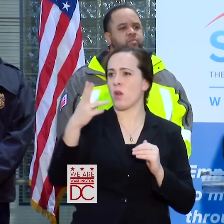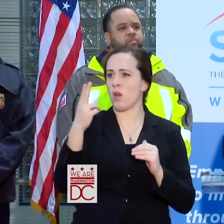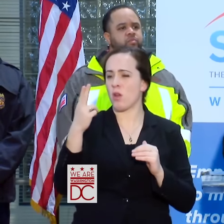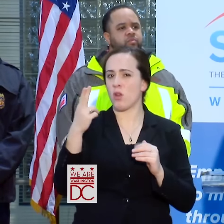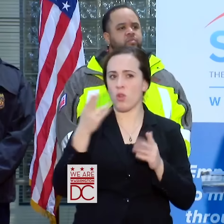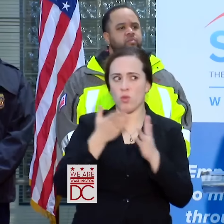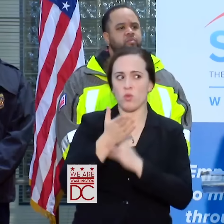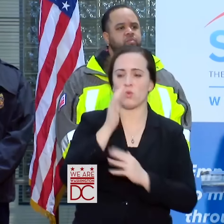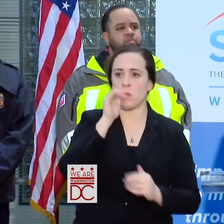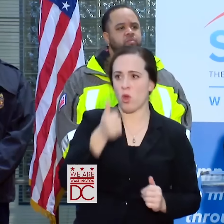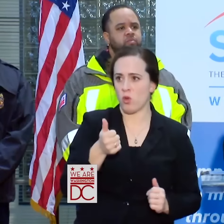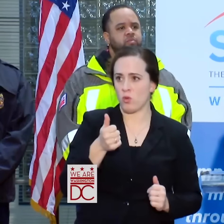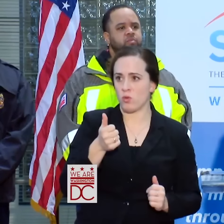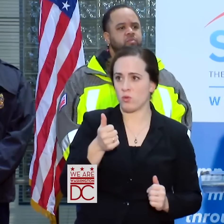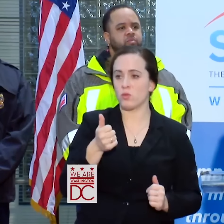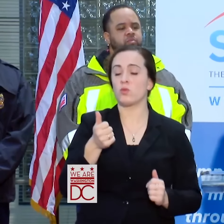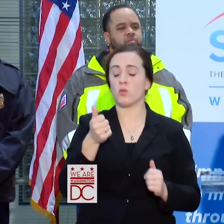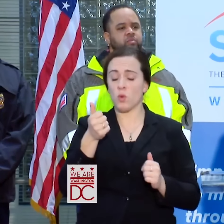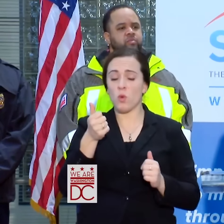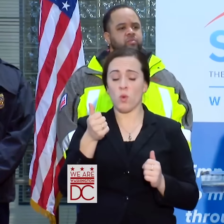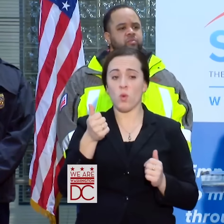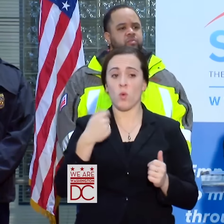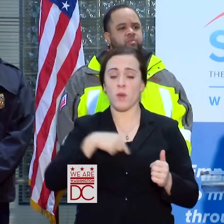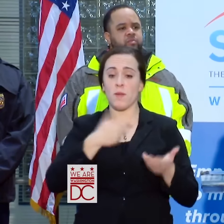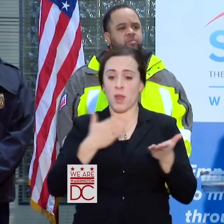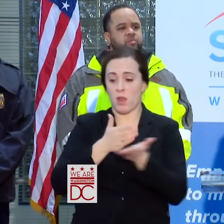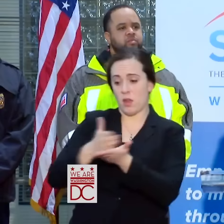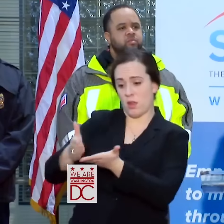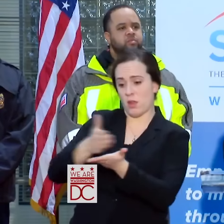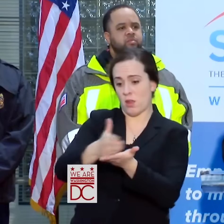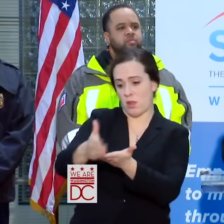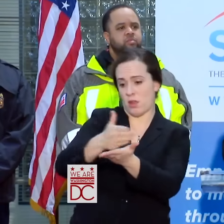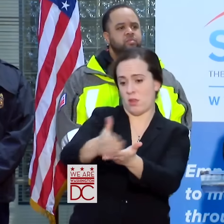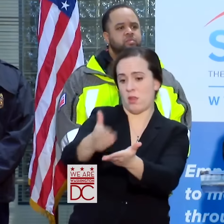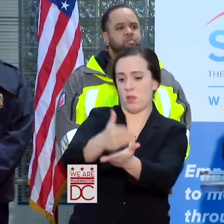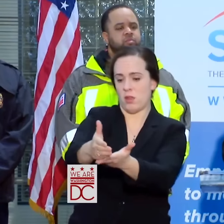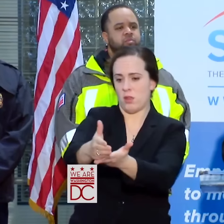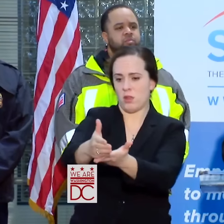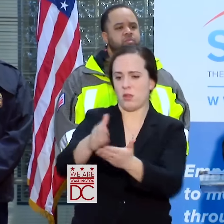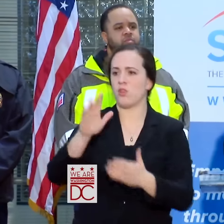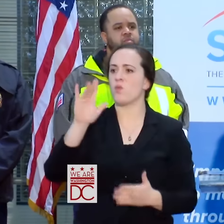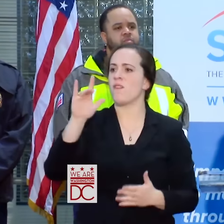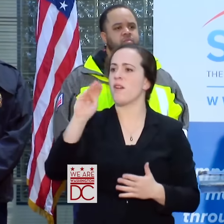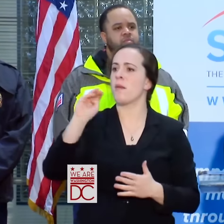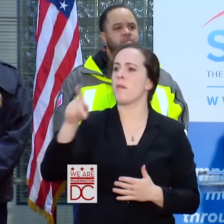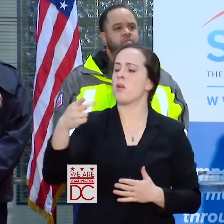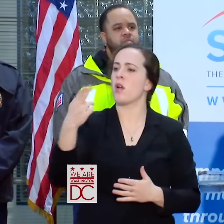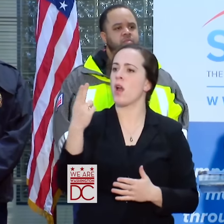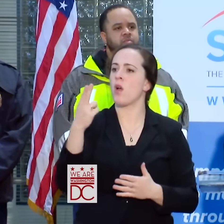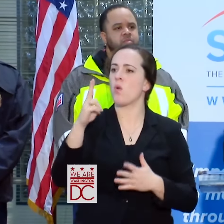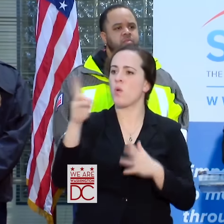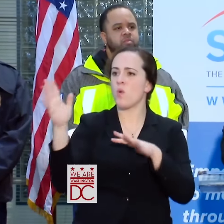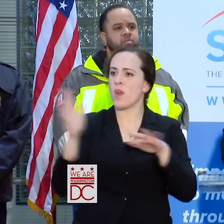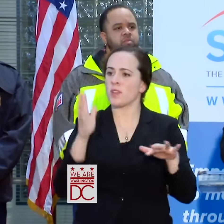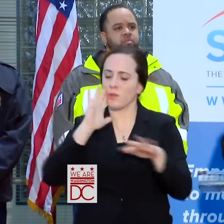EVEN THOUGH ROADS THAT WE PLOW, WHEN THE SNOW STOPS, YOU'VE GOT 25-MILE AN HOUR WINDS THAT ARE GOING TO BLOW SNOW BACK ON THEM.